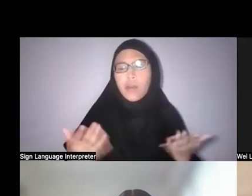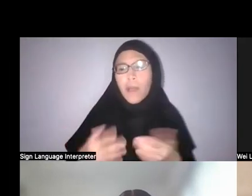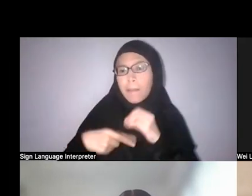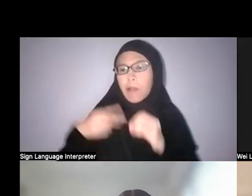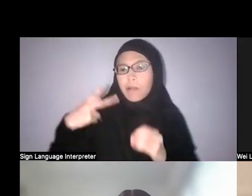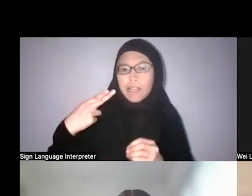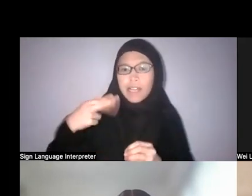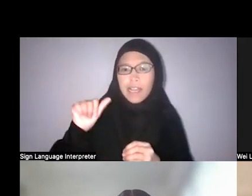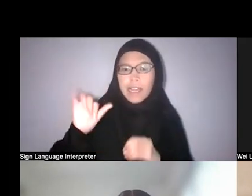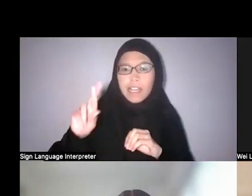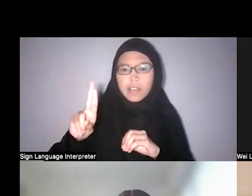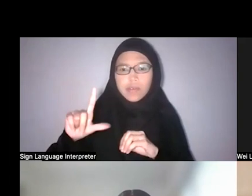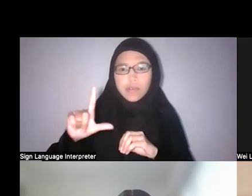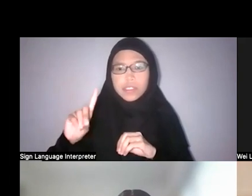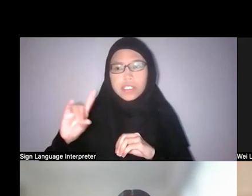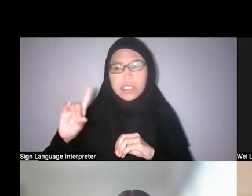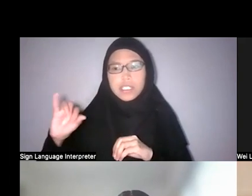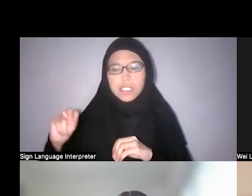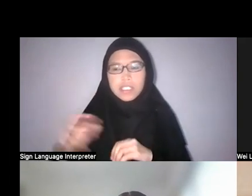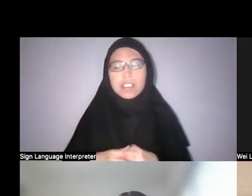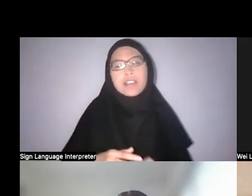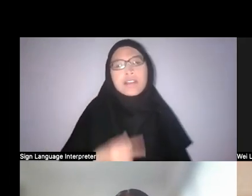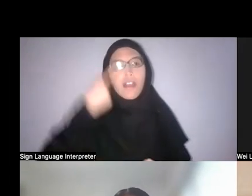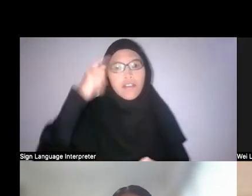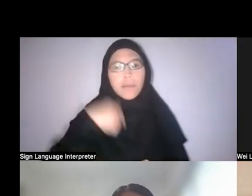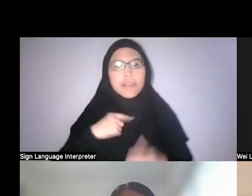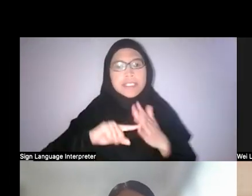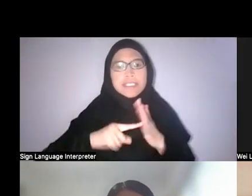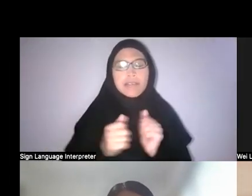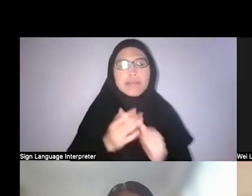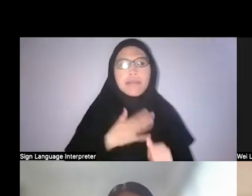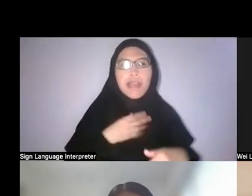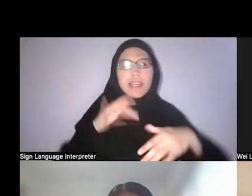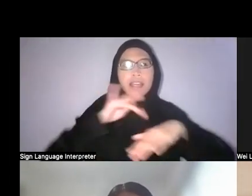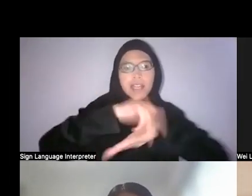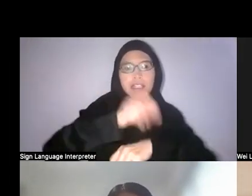Khairulddin: I think for me it really started with one of my early works I think in 2018.